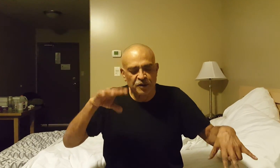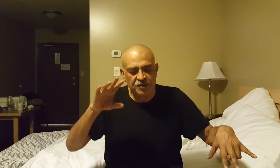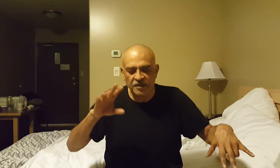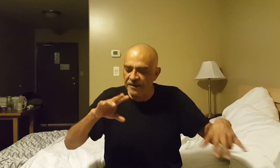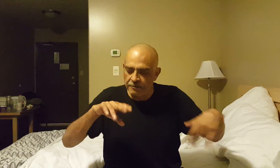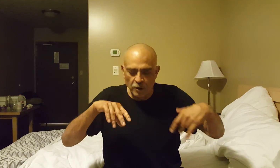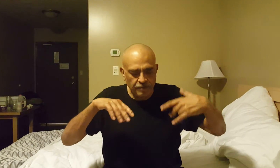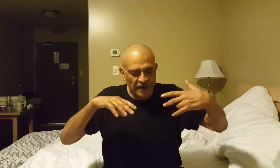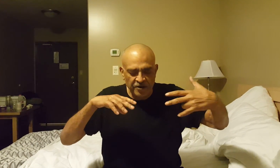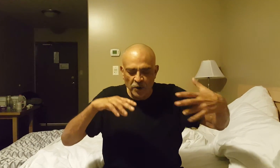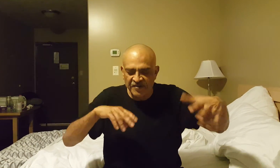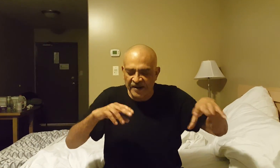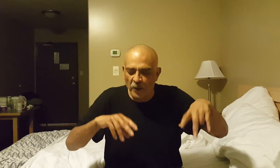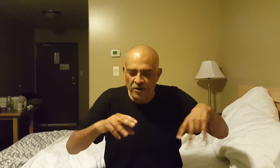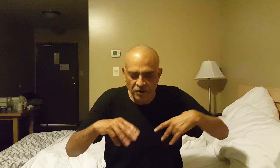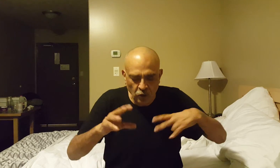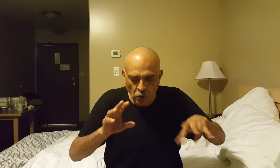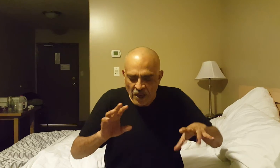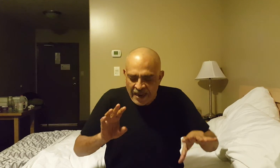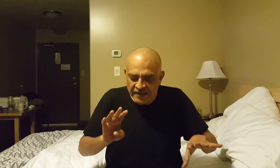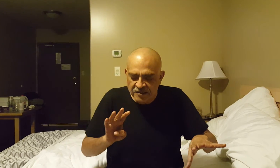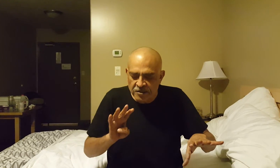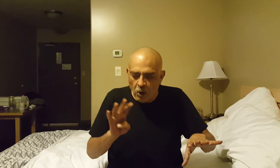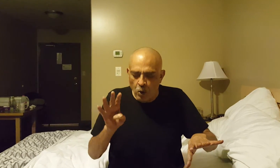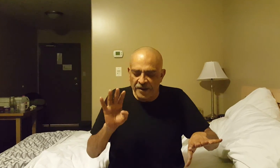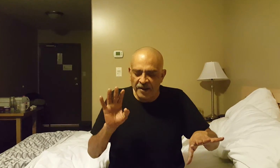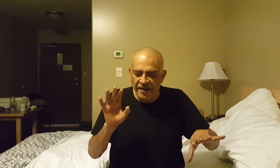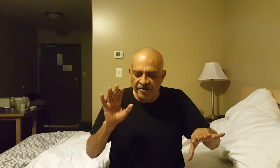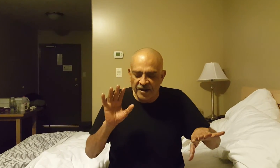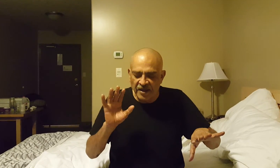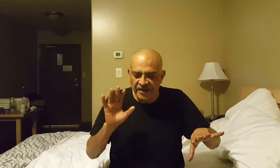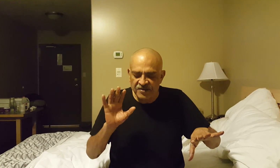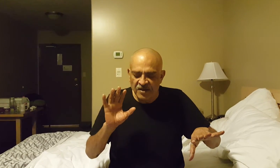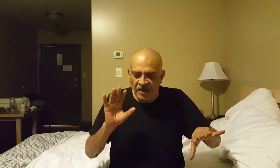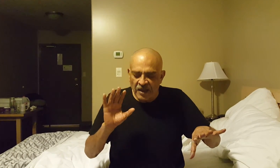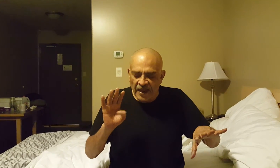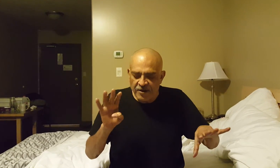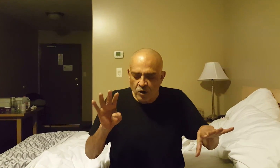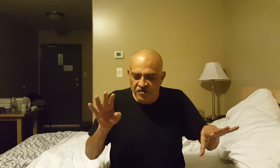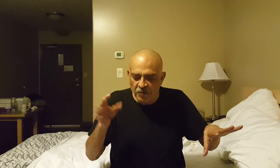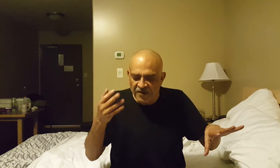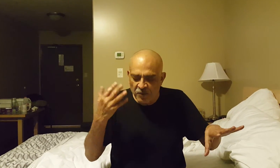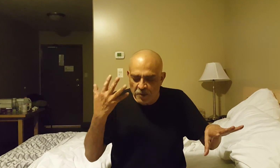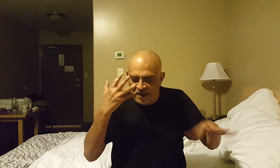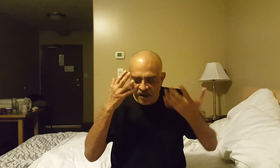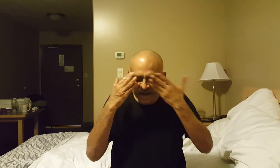music, and I knew exactly where not to go, and slowly I realized I could, even with my eyes